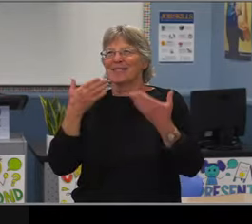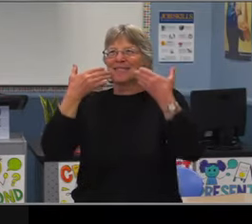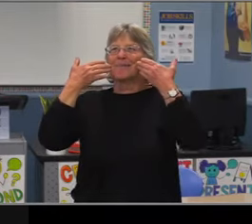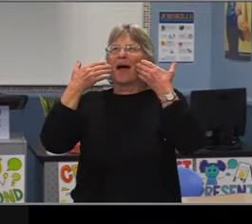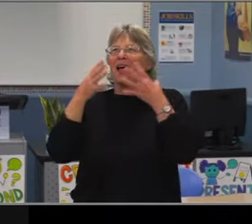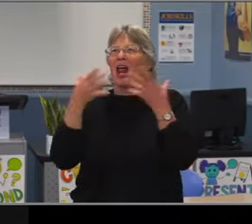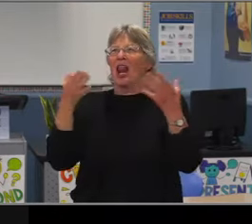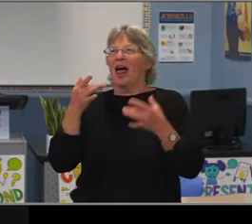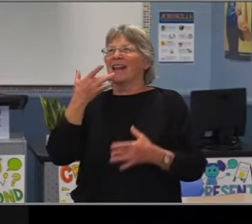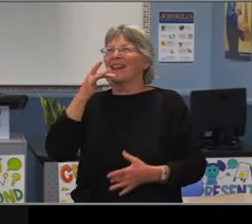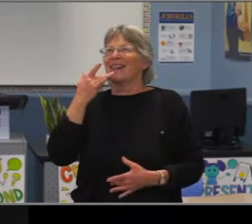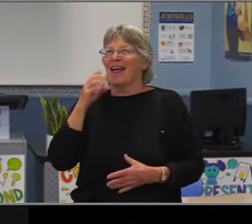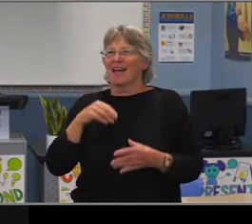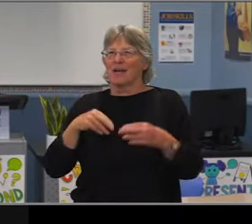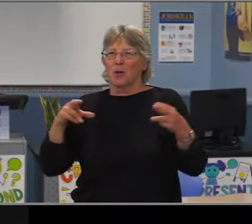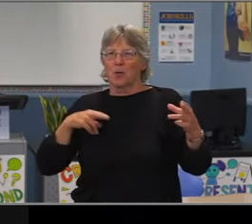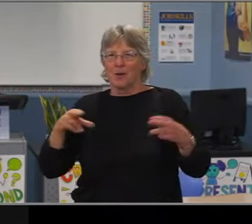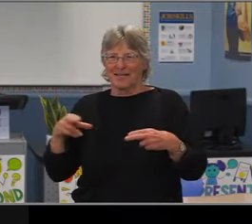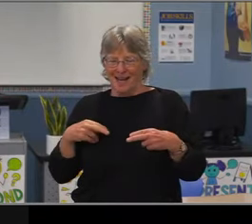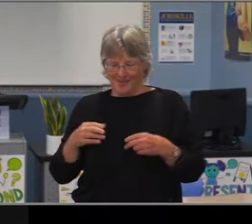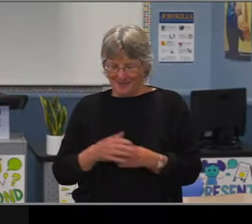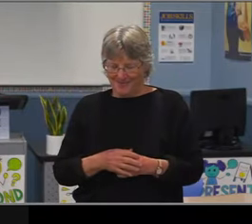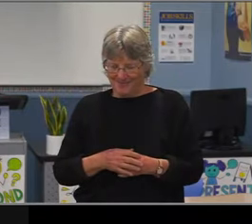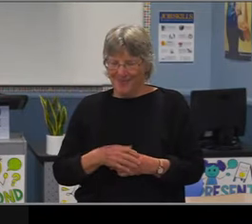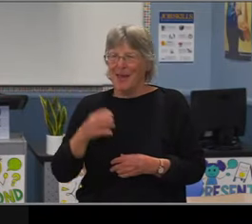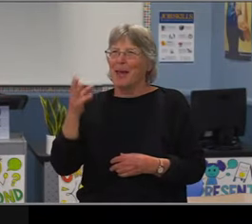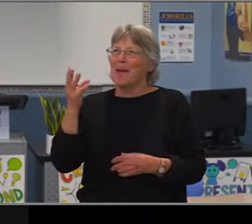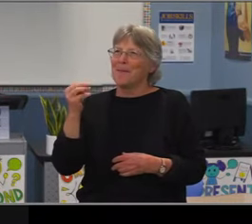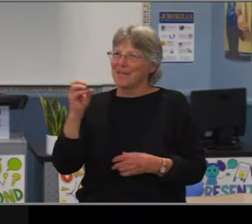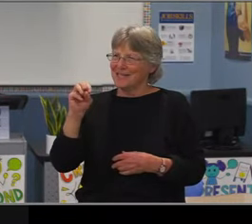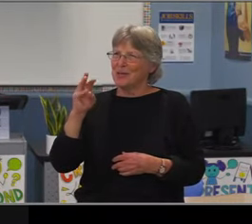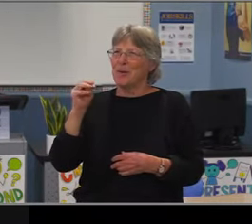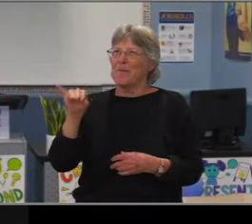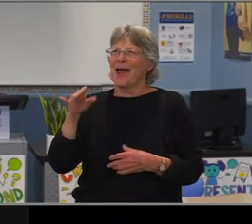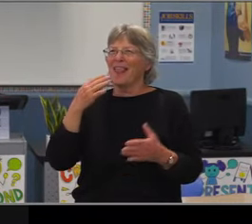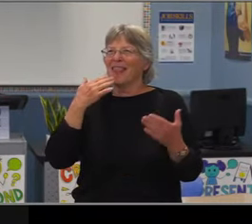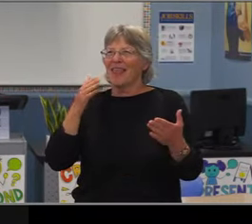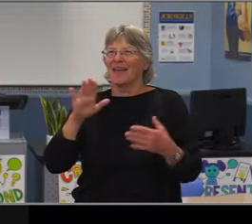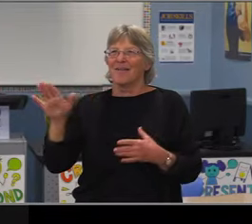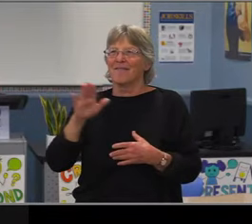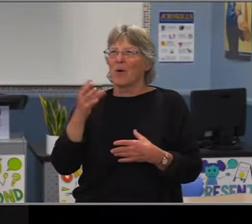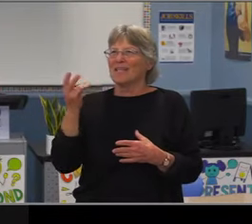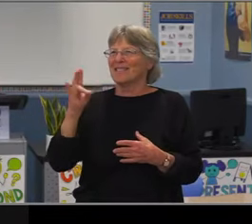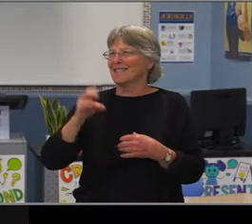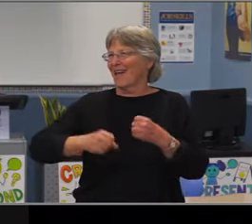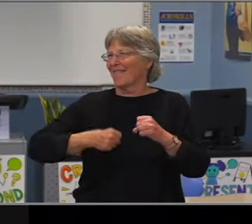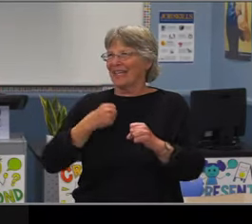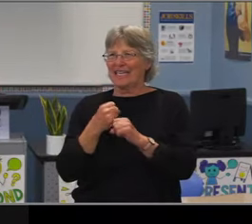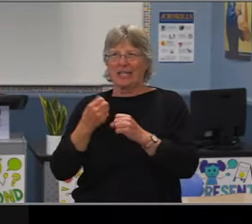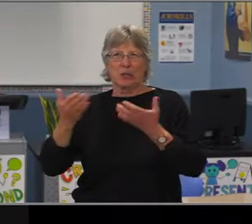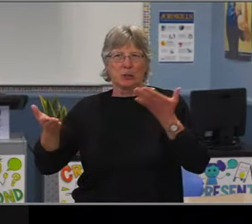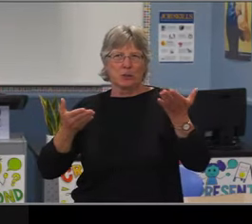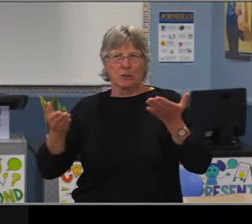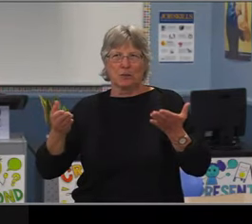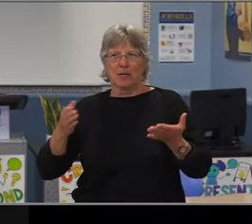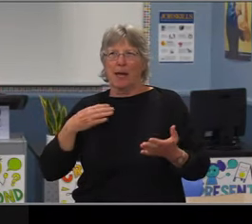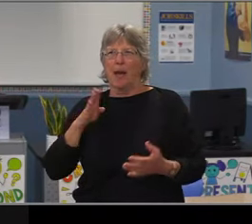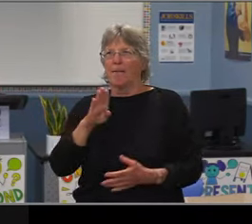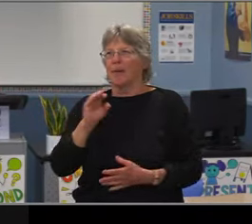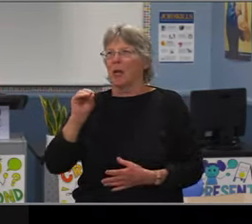And we can be so proud of Megan Lane and Eliana Walls, both Poly High School students who represented our district